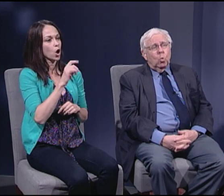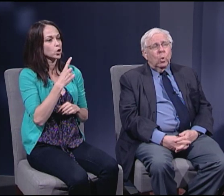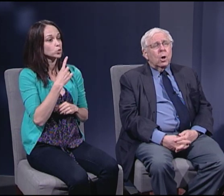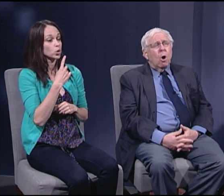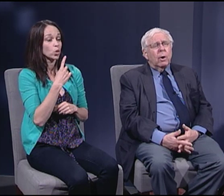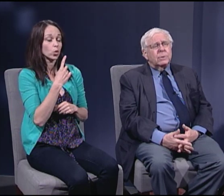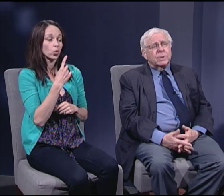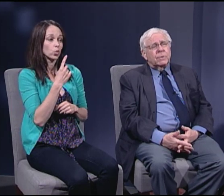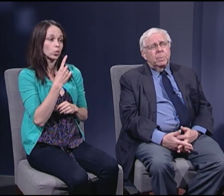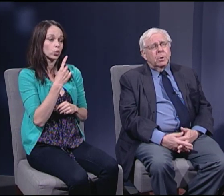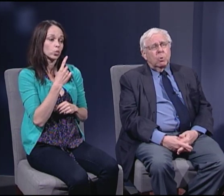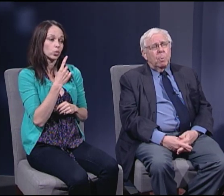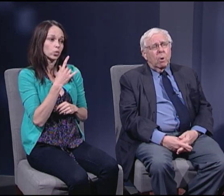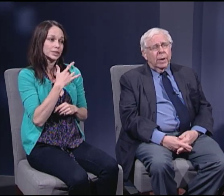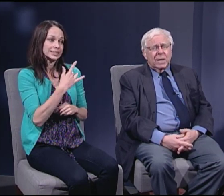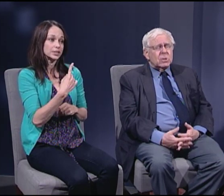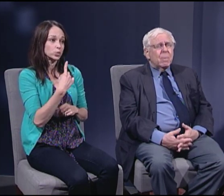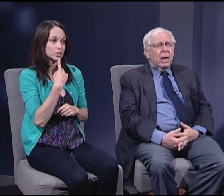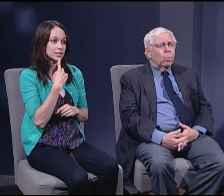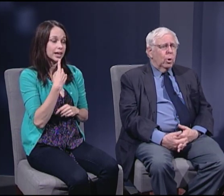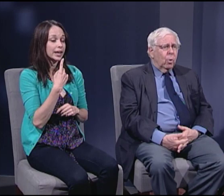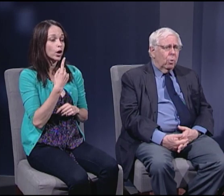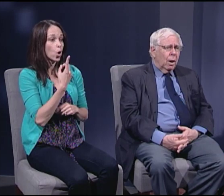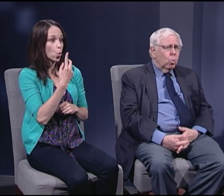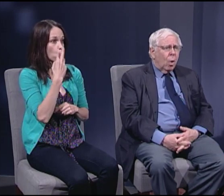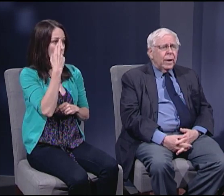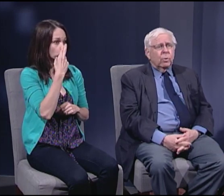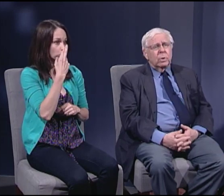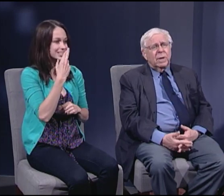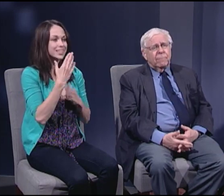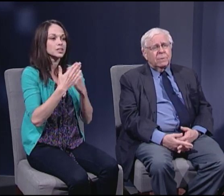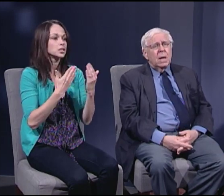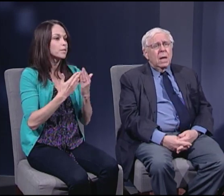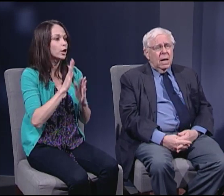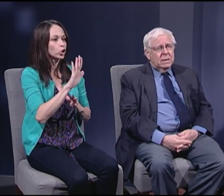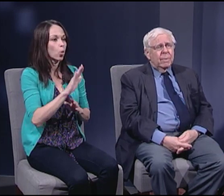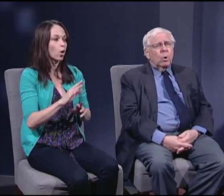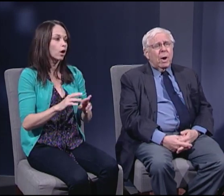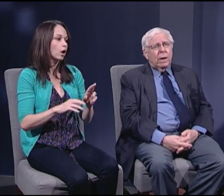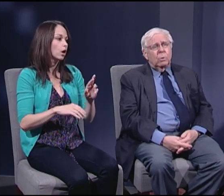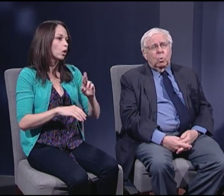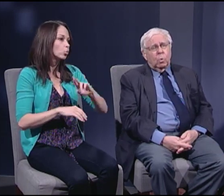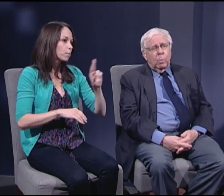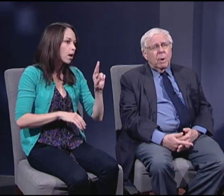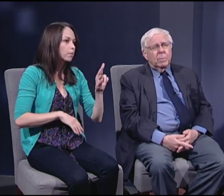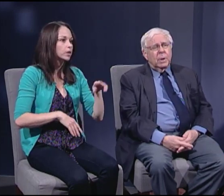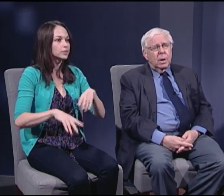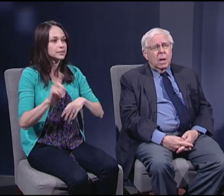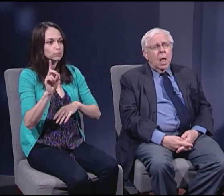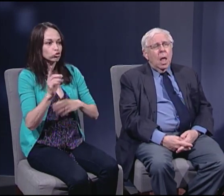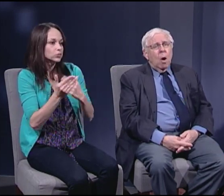regardless of political party, it doesn't matter whether you're on the right or the left, a Democrat or a Republican,